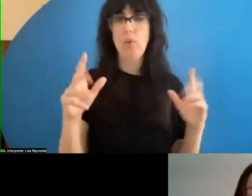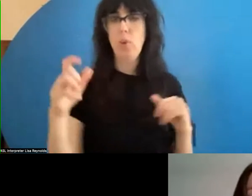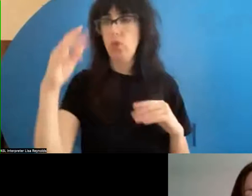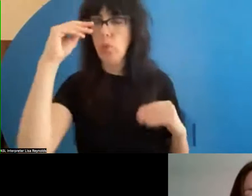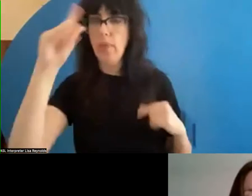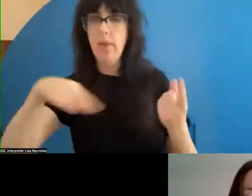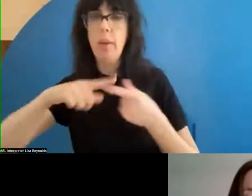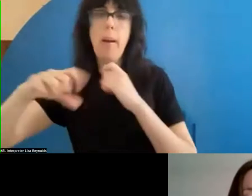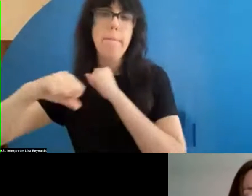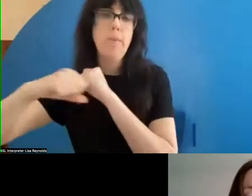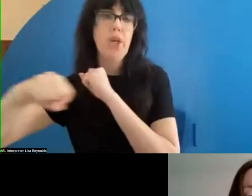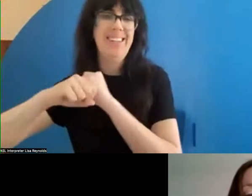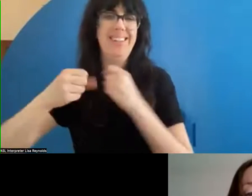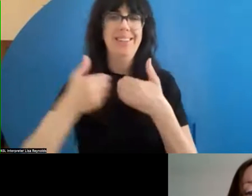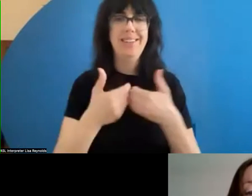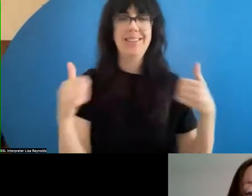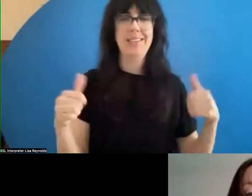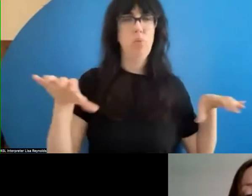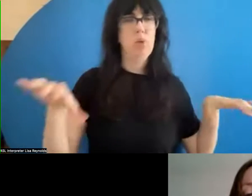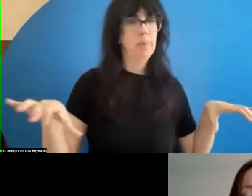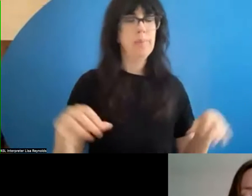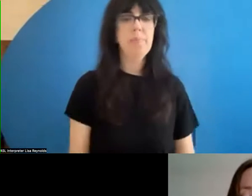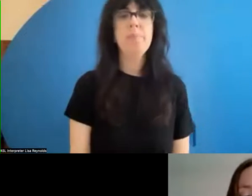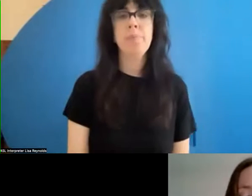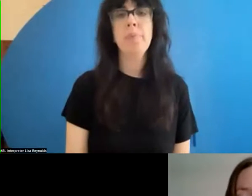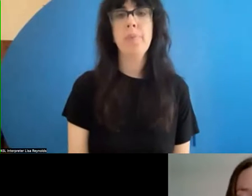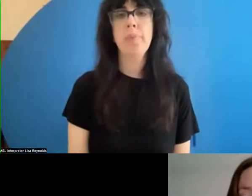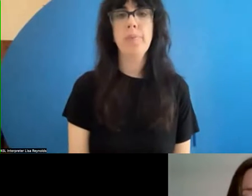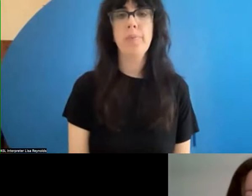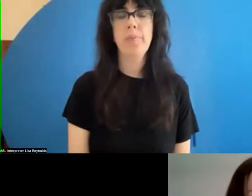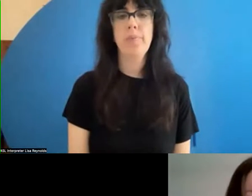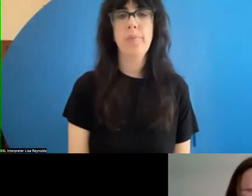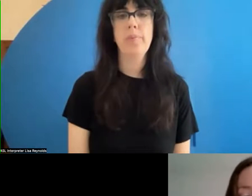your marketing materials. The main resource that